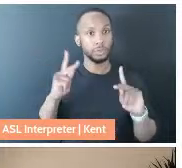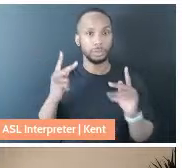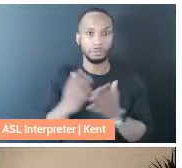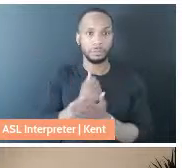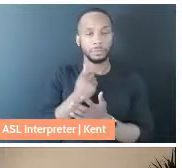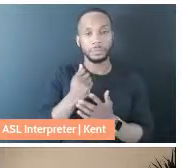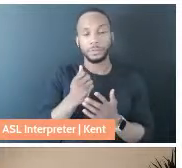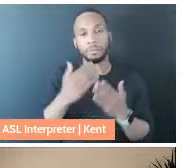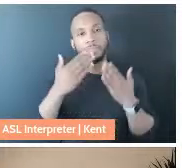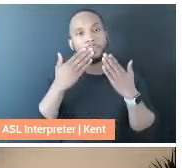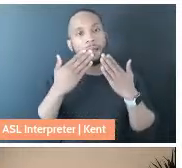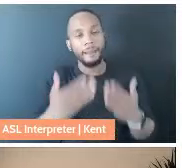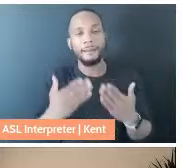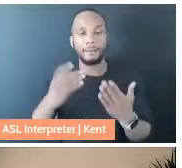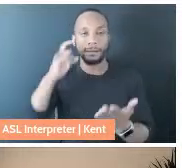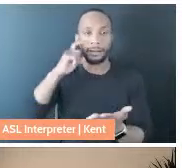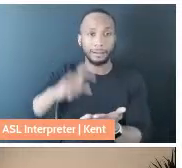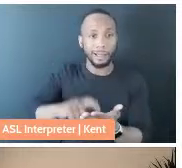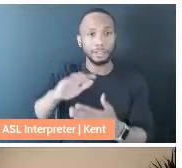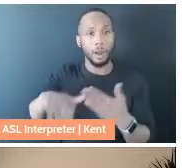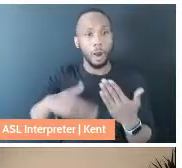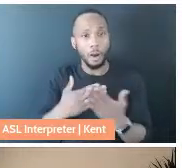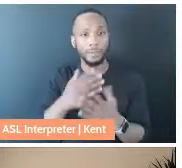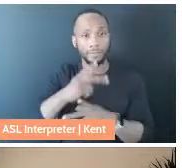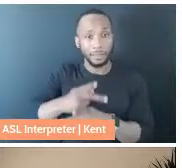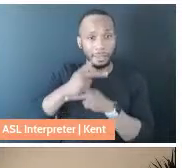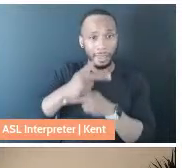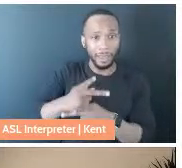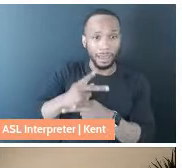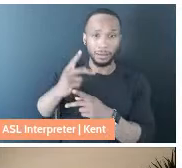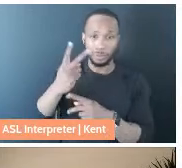thank and acknowledge all the care that I've received in the past two years.